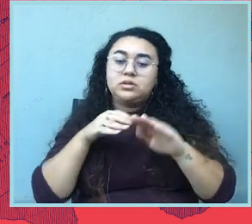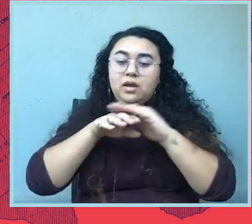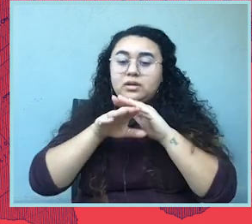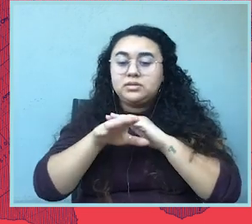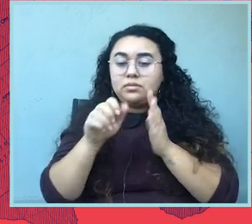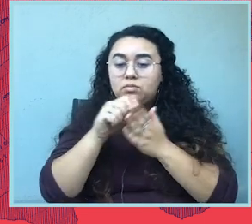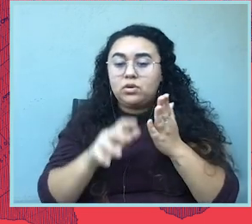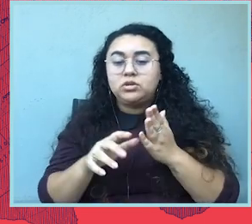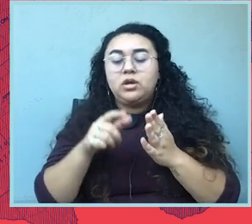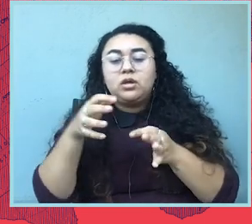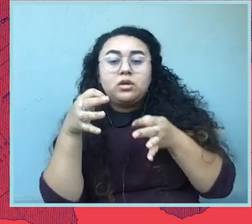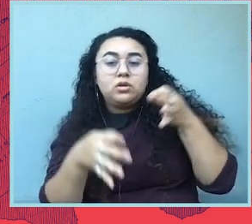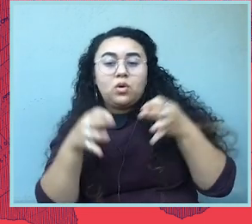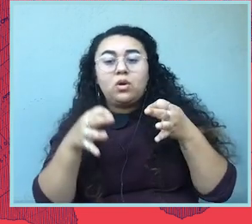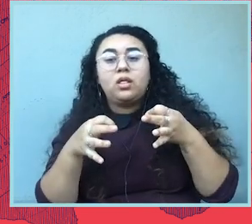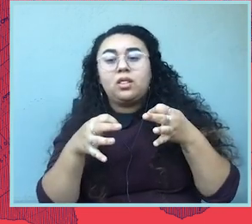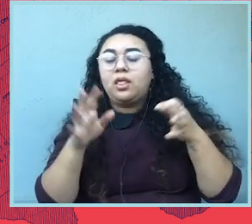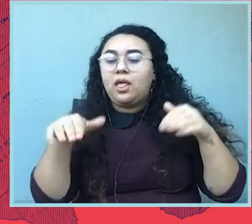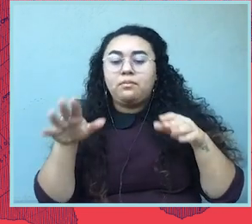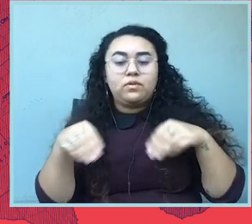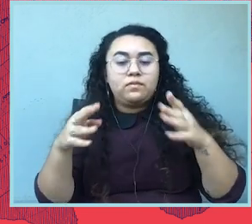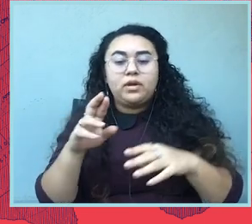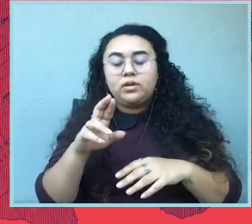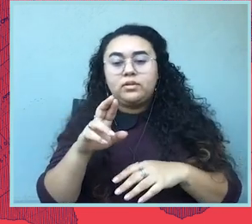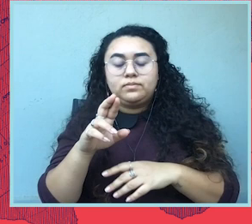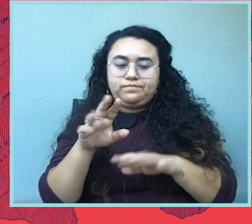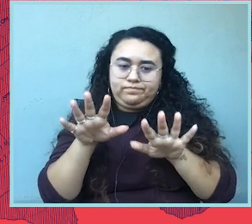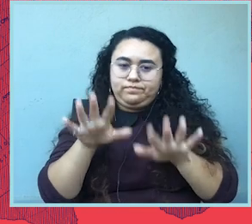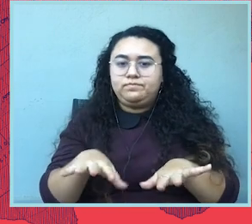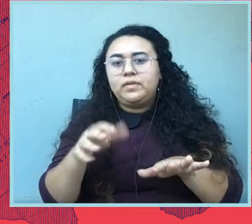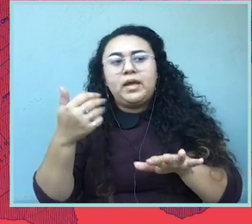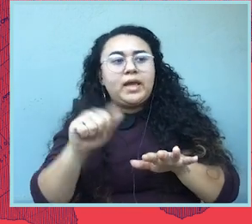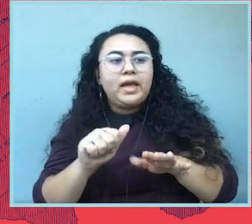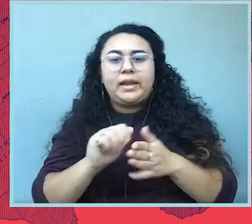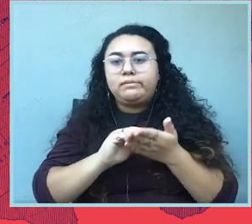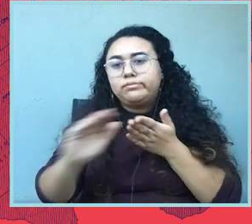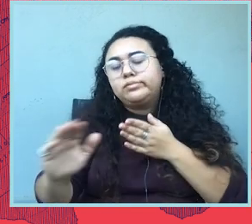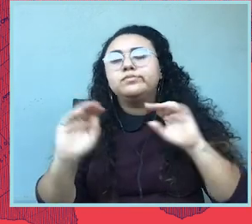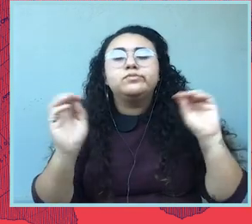And the court hasn’t yet given us relief. So, we are in court trying to get that relief.